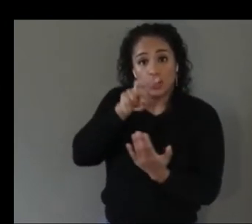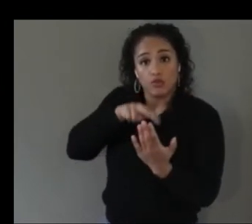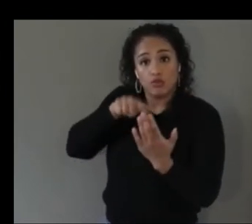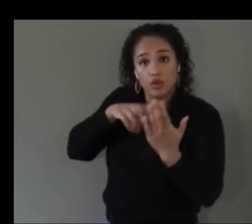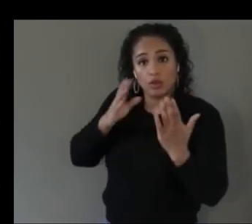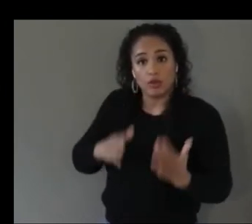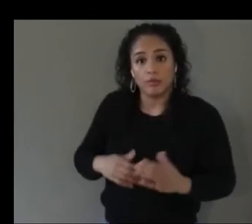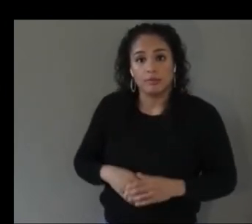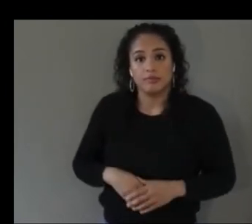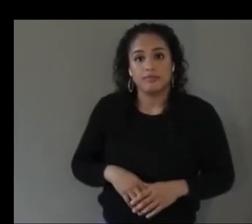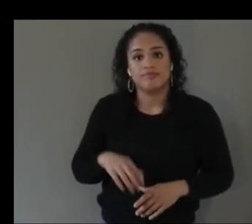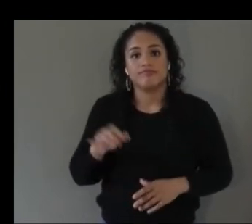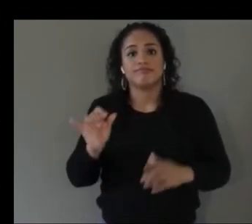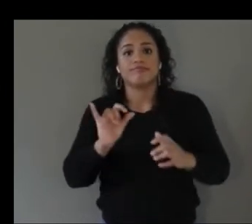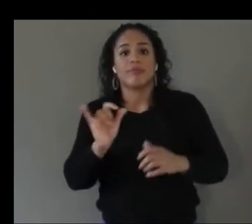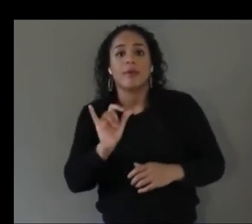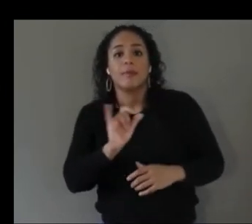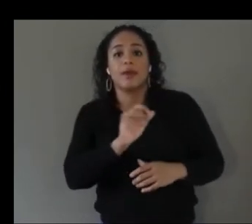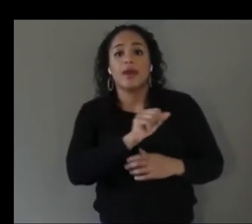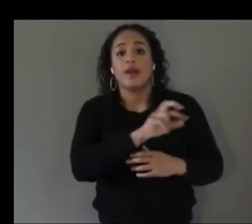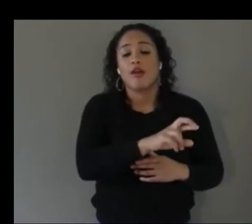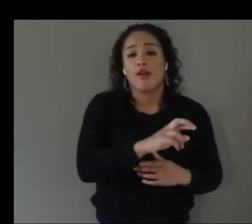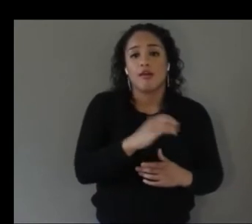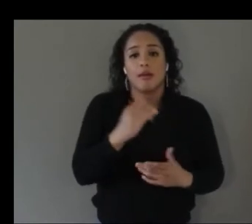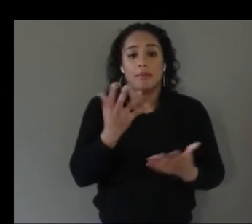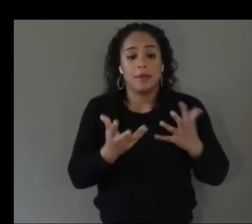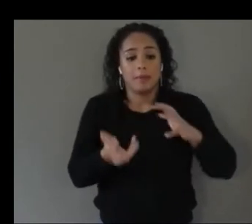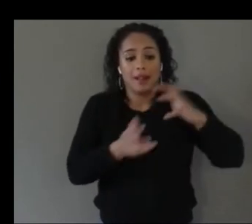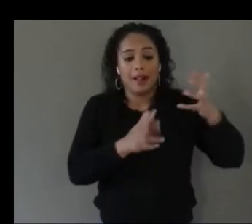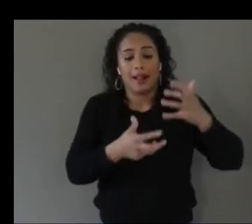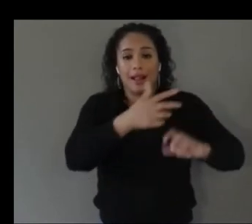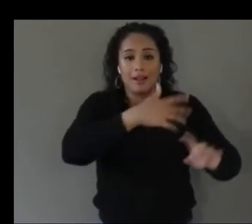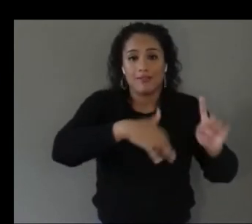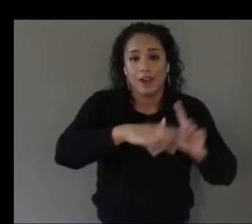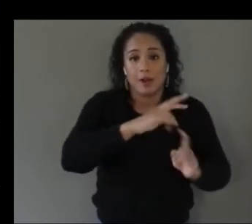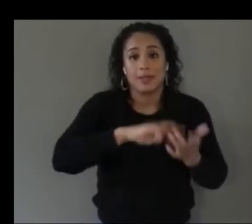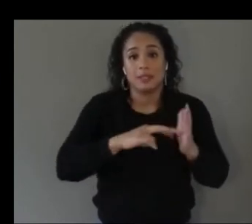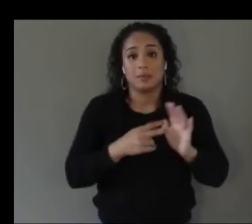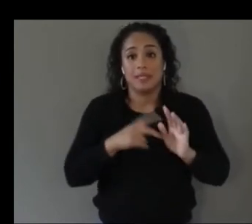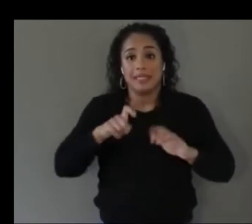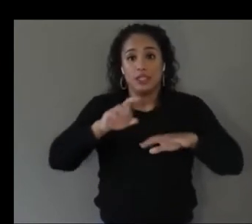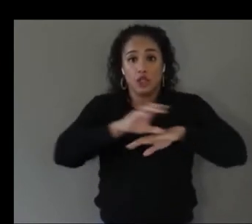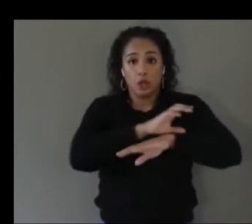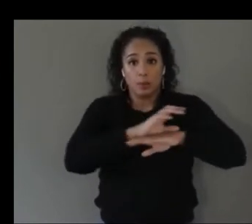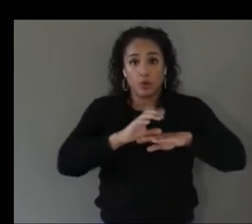environments and you need computer vision uh to be able to assess what's in the physical world